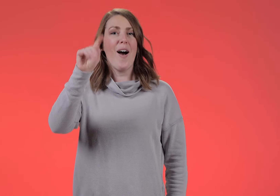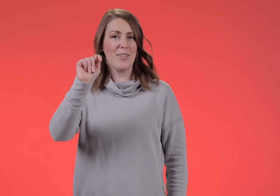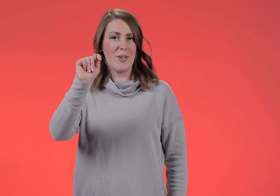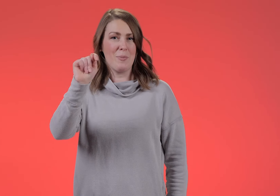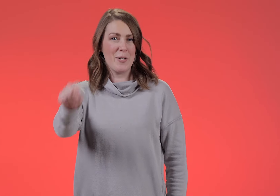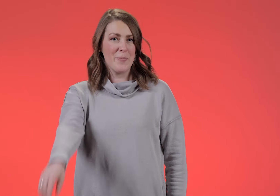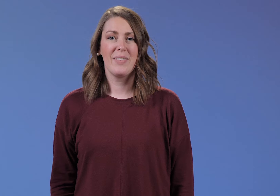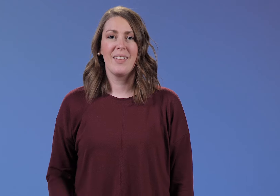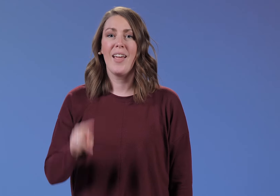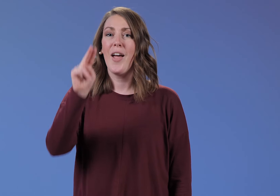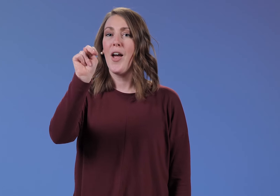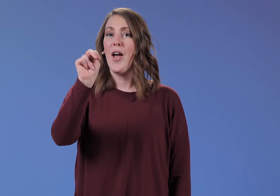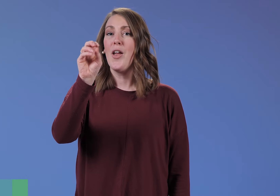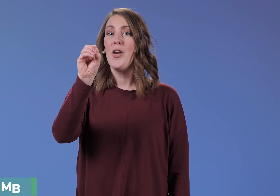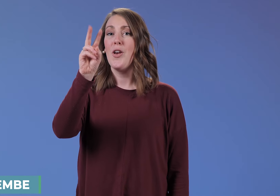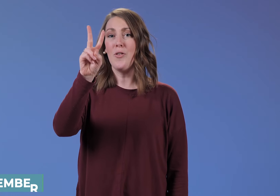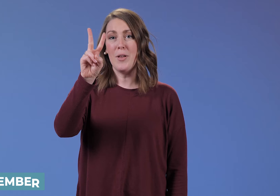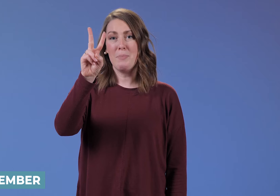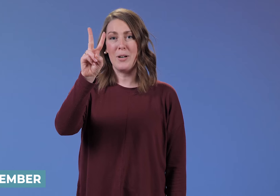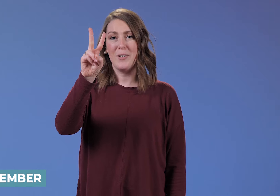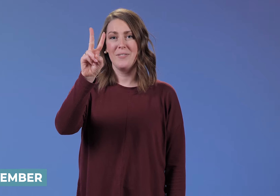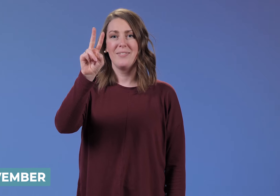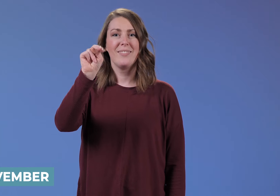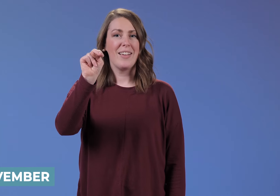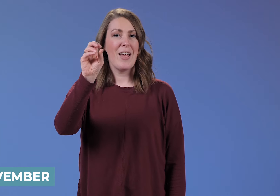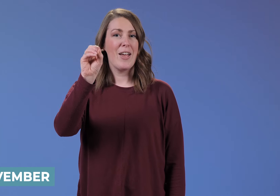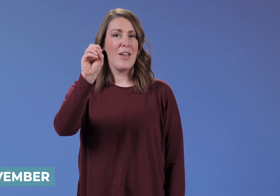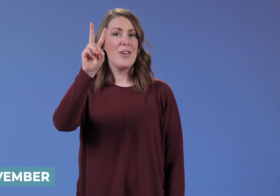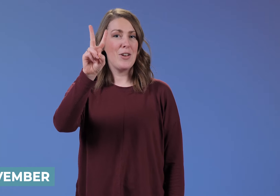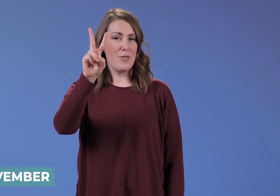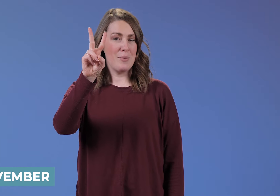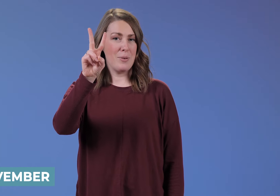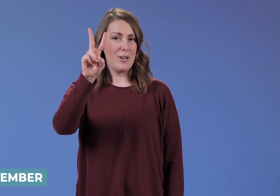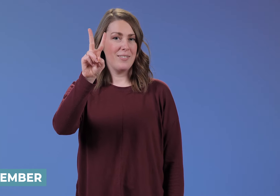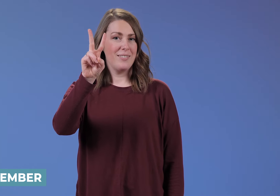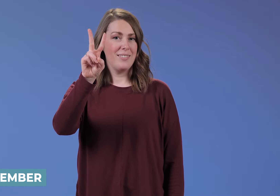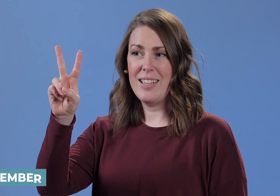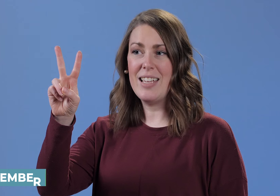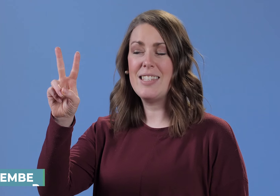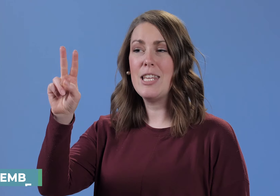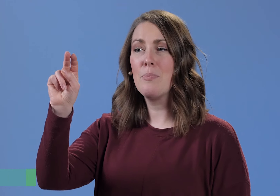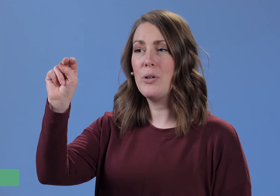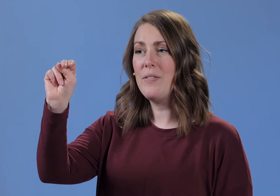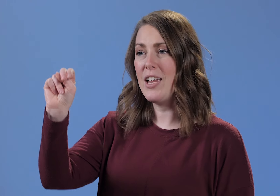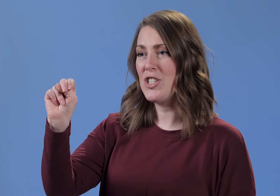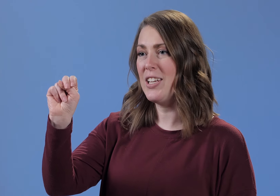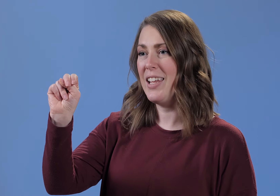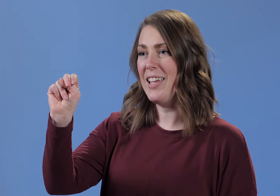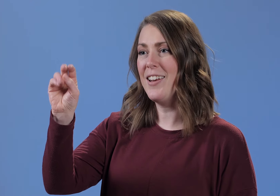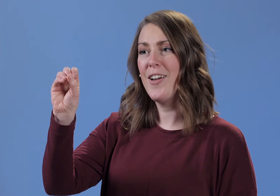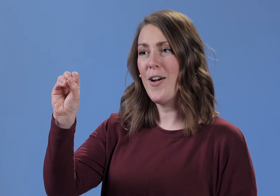OCTOBER NOVEMBER NOVEMBER It's the abbreviation in